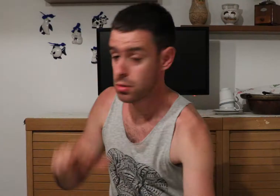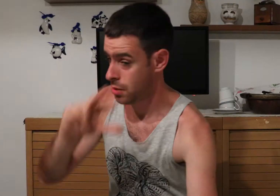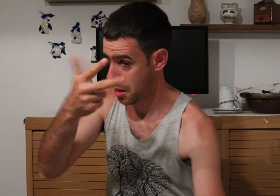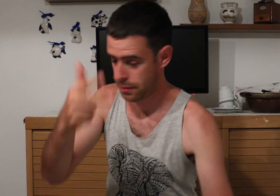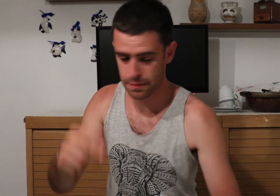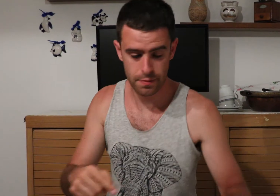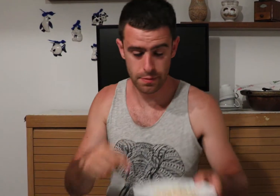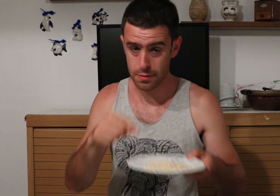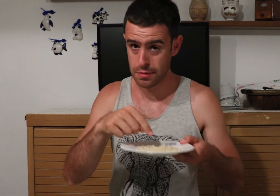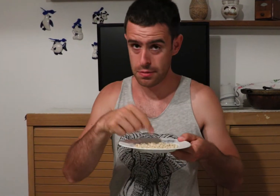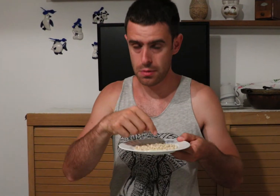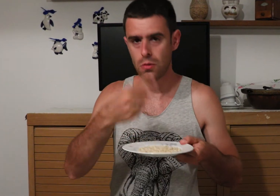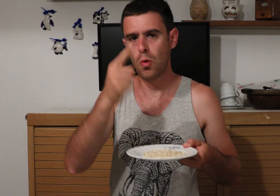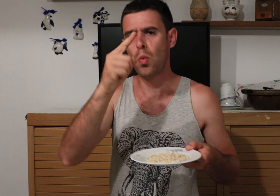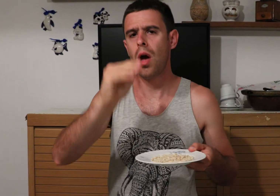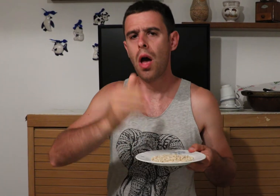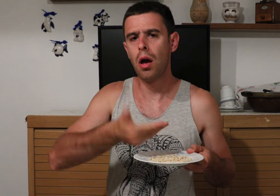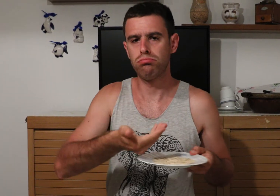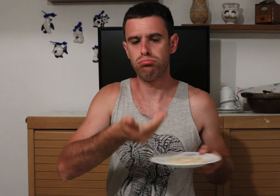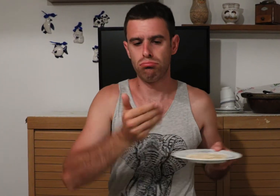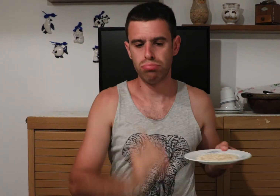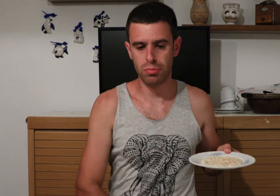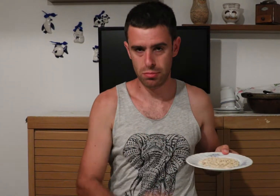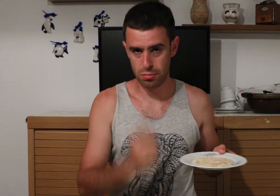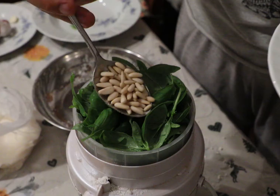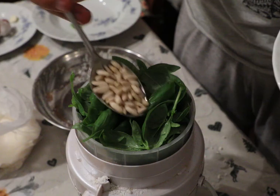The third step is to add pine nuts. Take a scoop with a spoon.